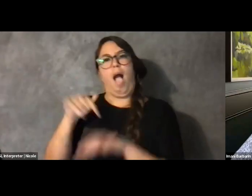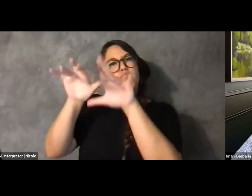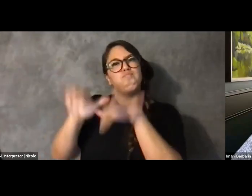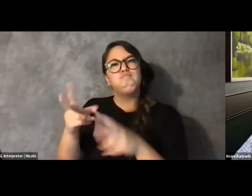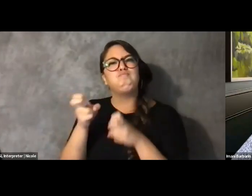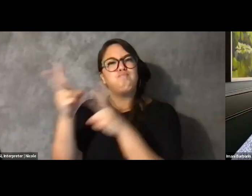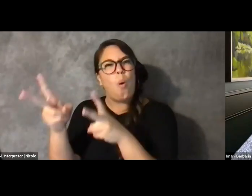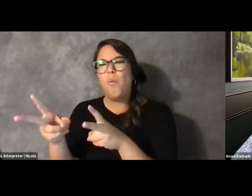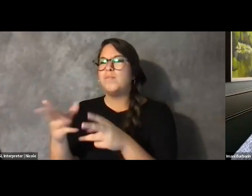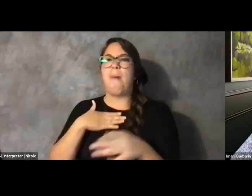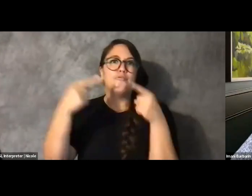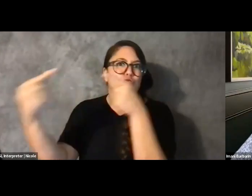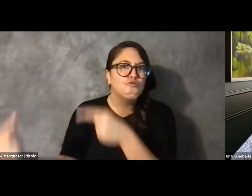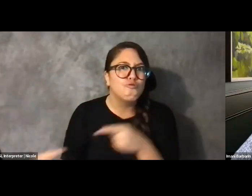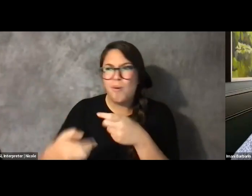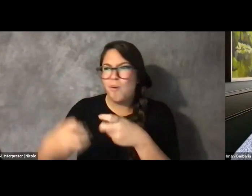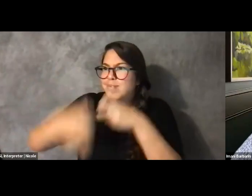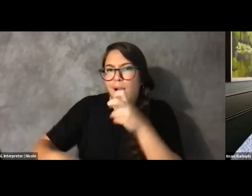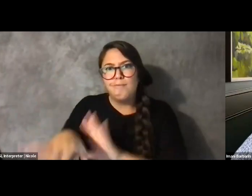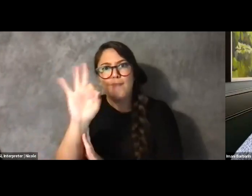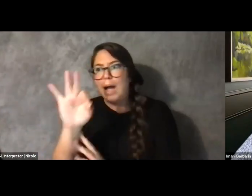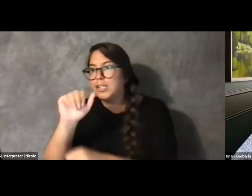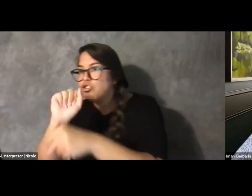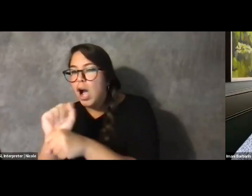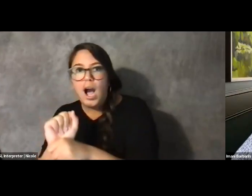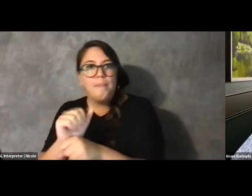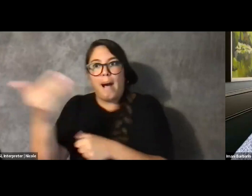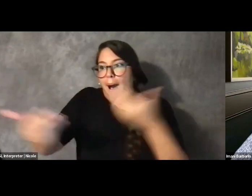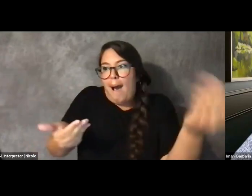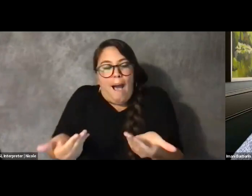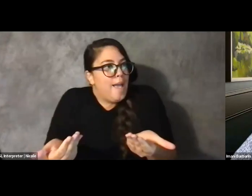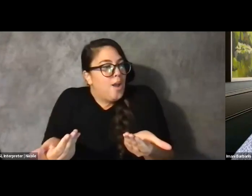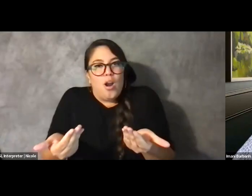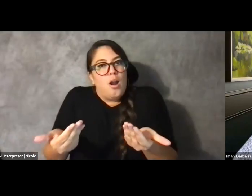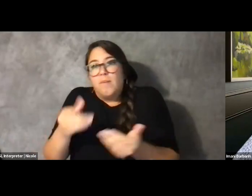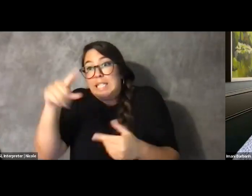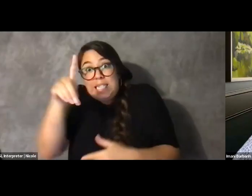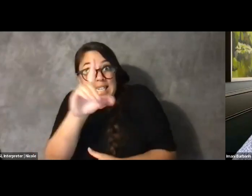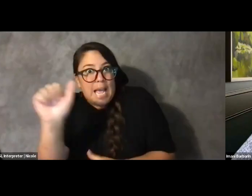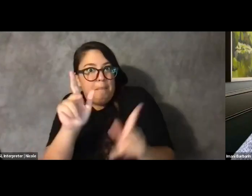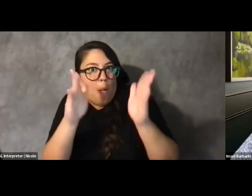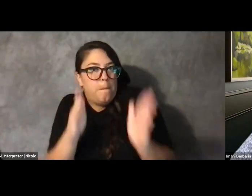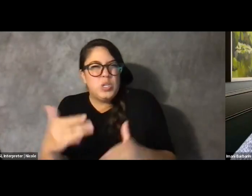And that nobody actually tells you what it's like. Nobody shares this knowledge.